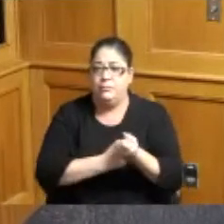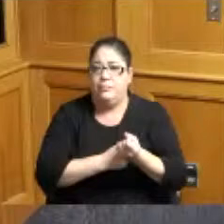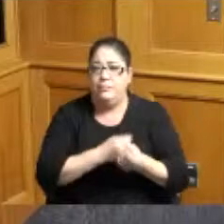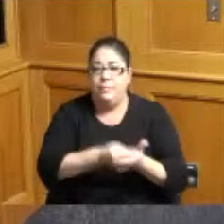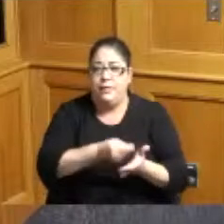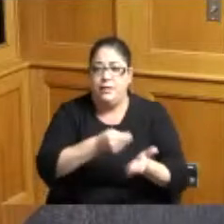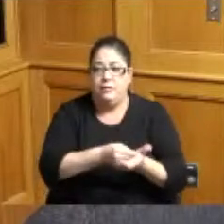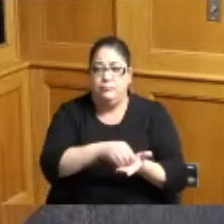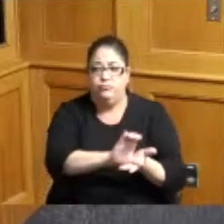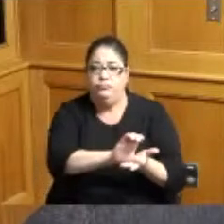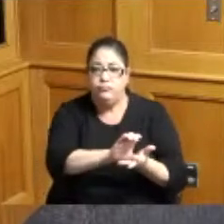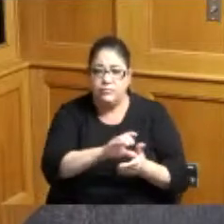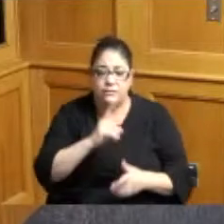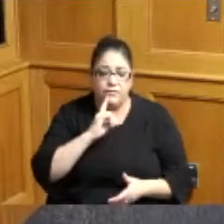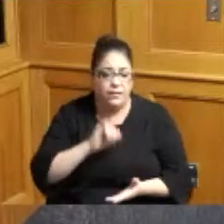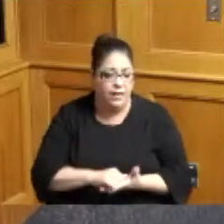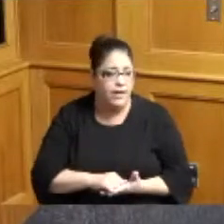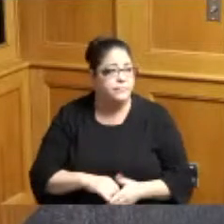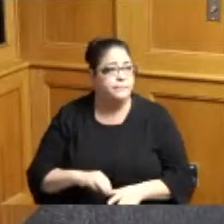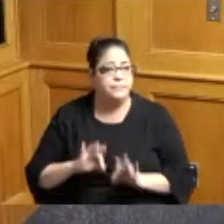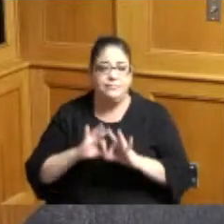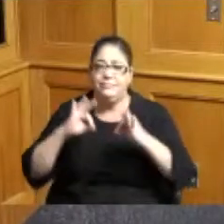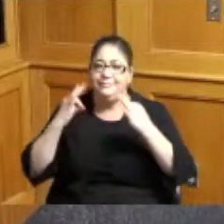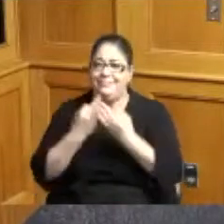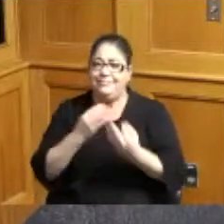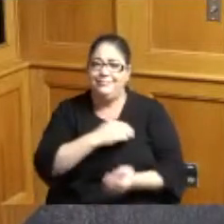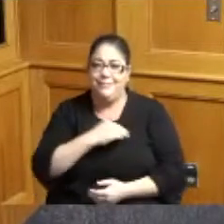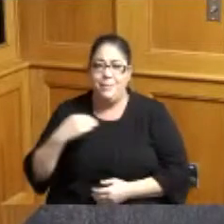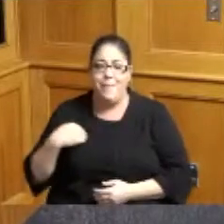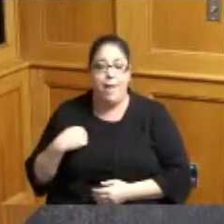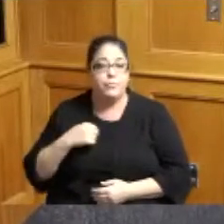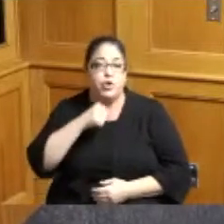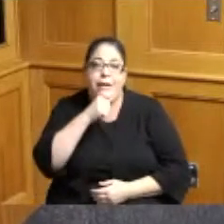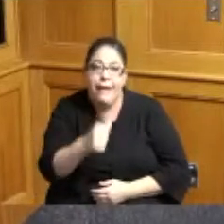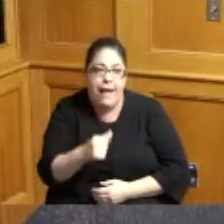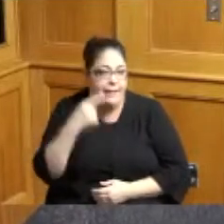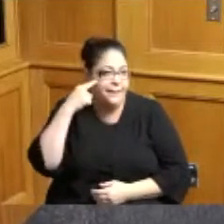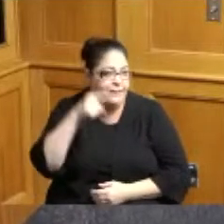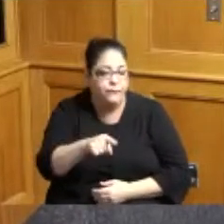make it and the families are not doing it for the money certainly not but there are